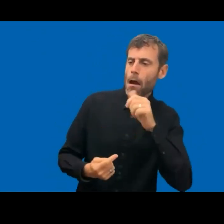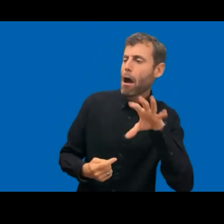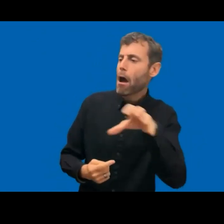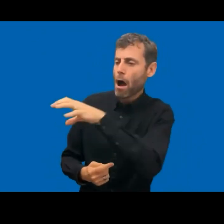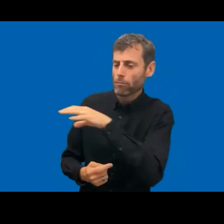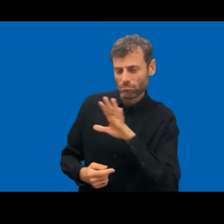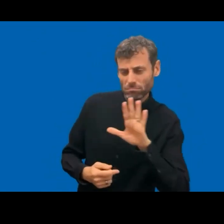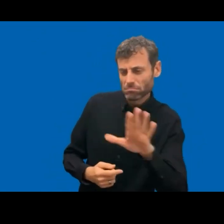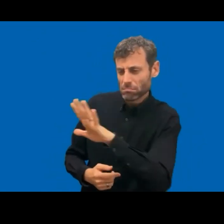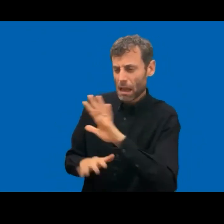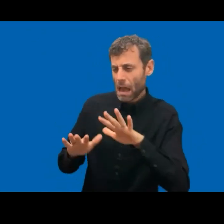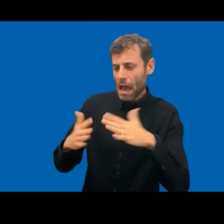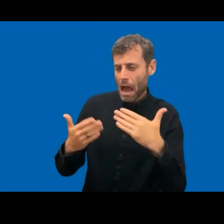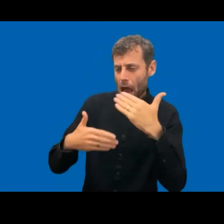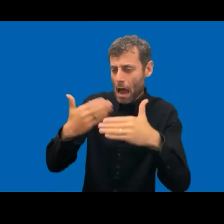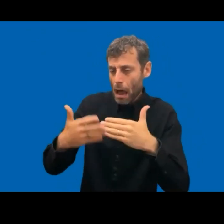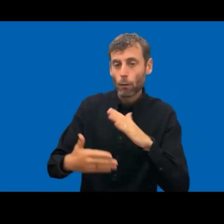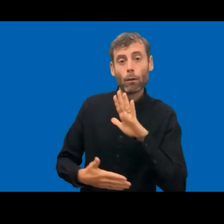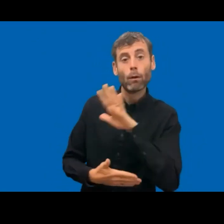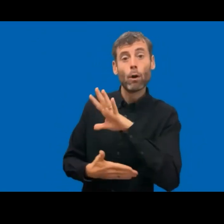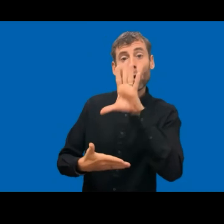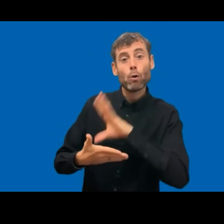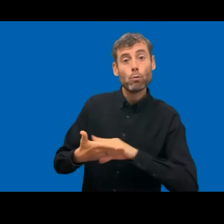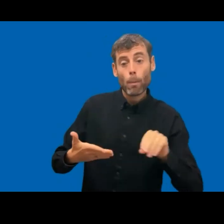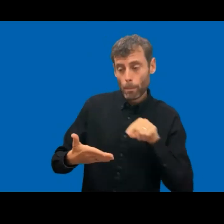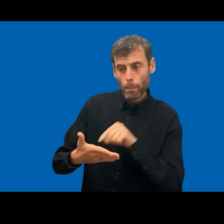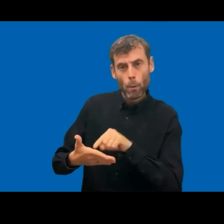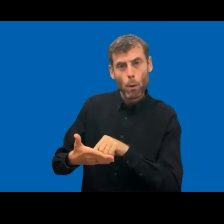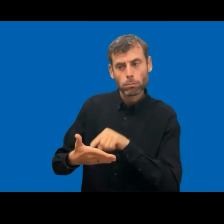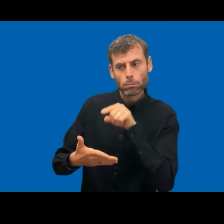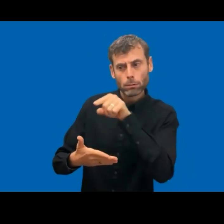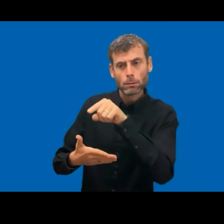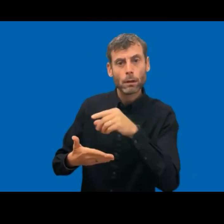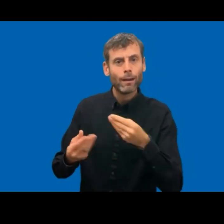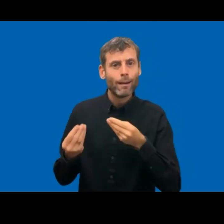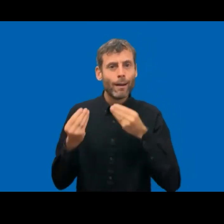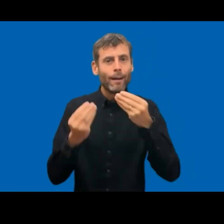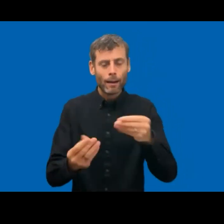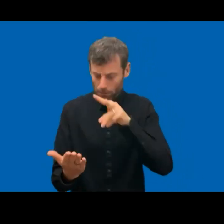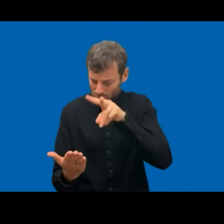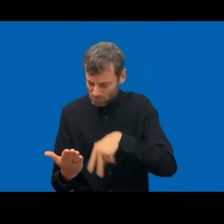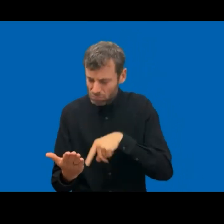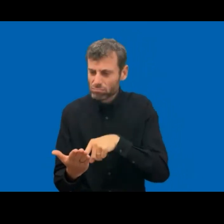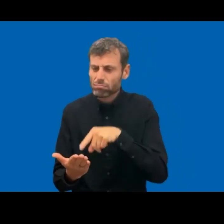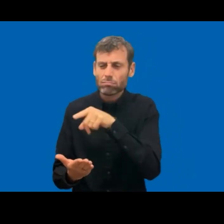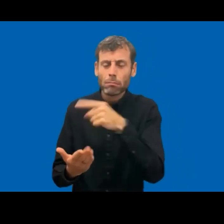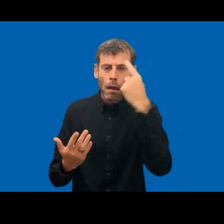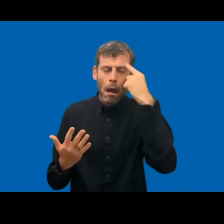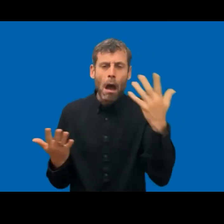have been submitting. So we are very impressed with all the good work that's been done during this time.